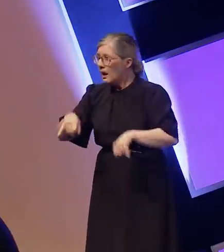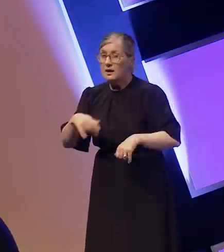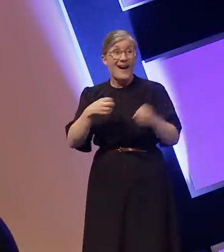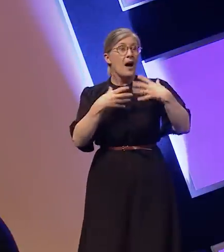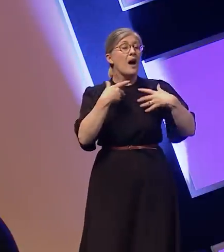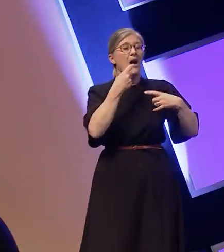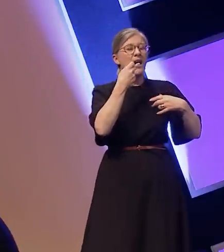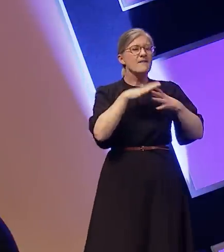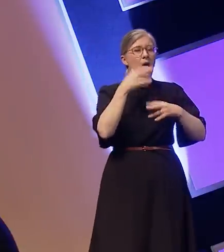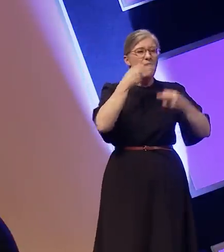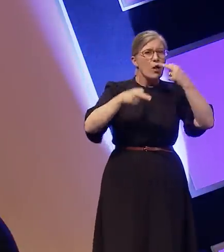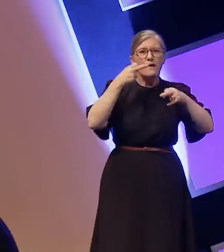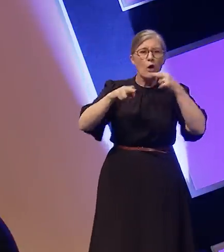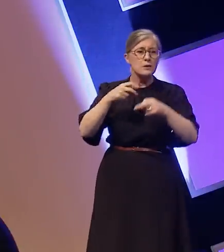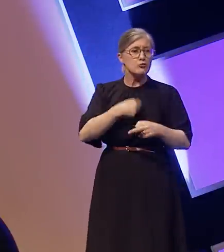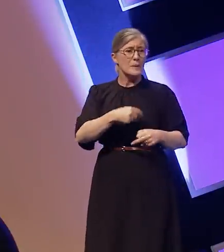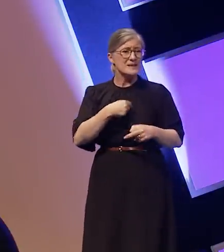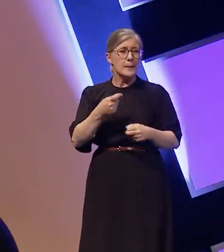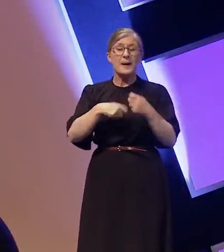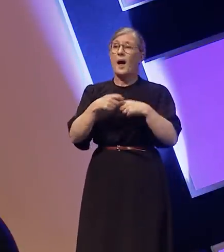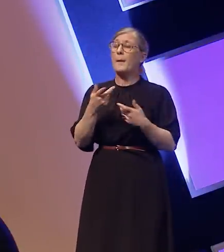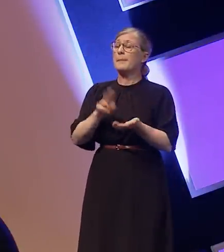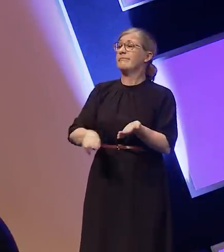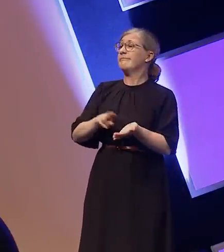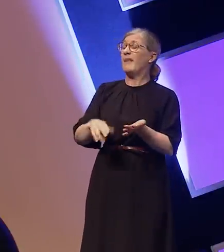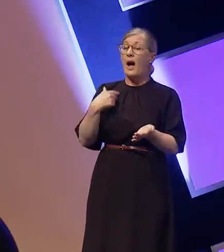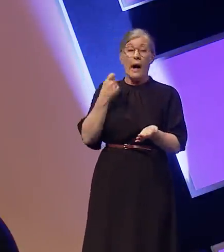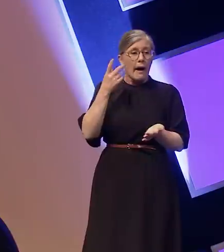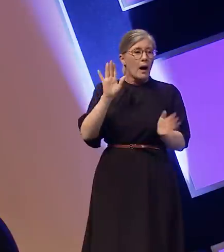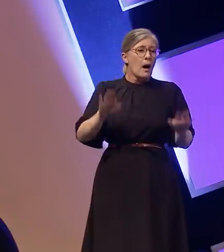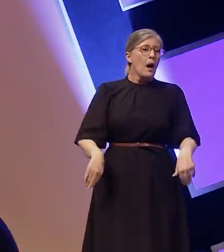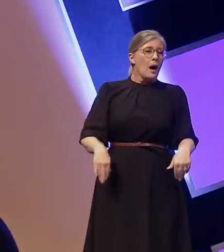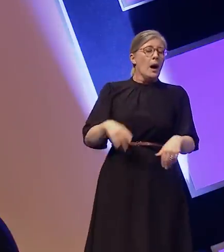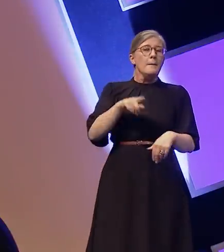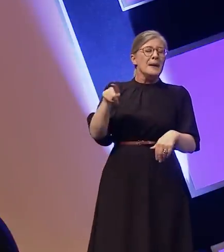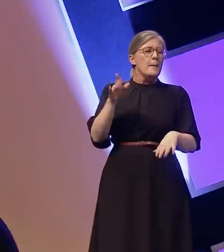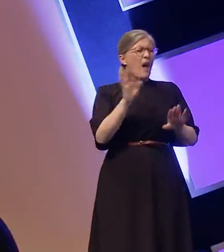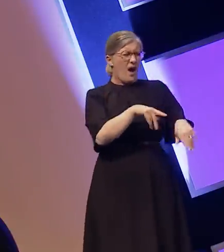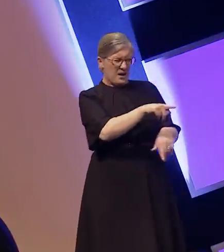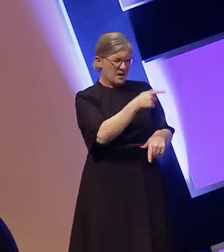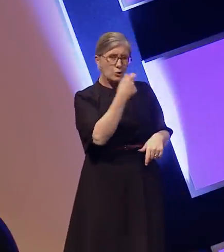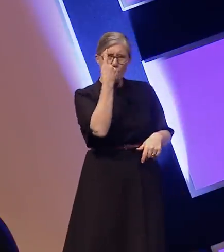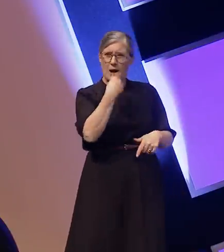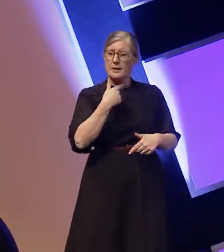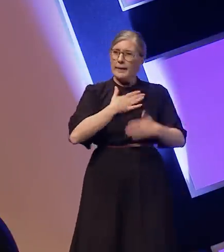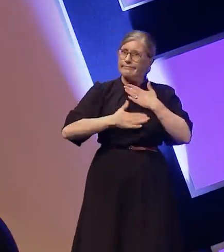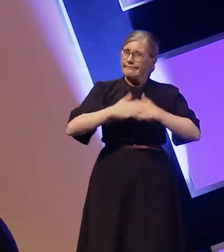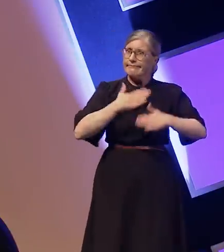and dismiss how much I put up with. It's my hope that by sharing my thoughts and feelings I will